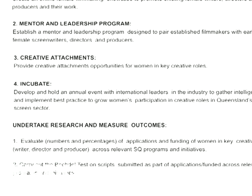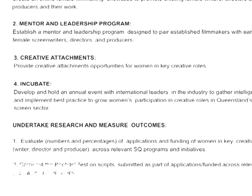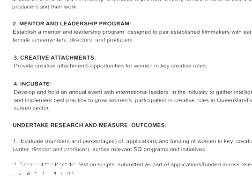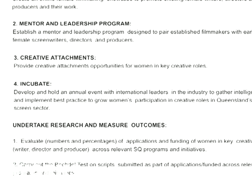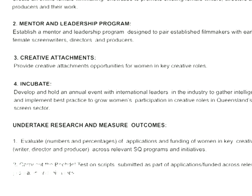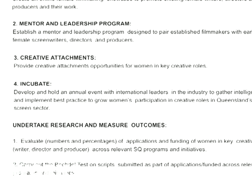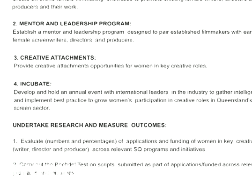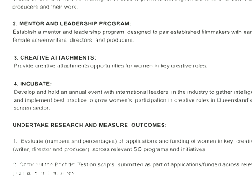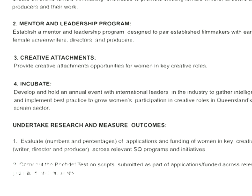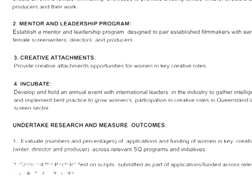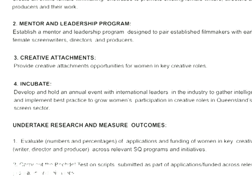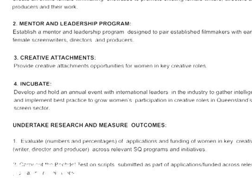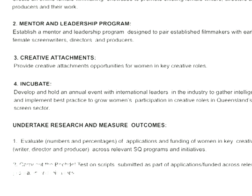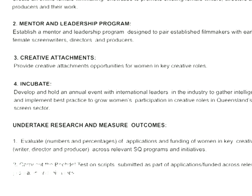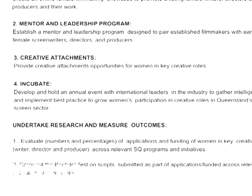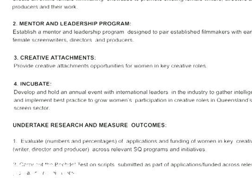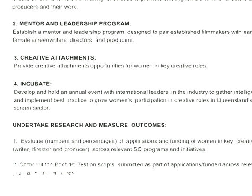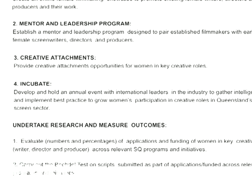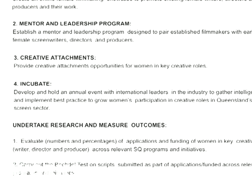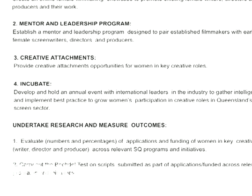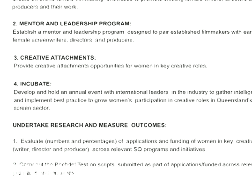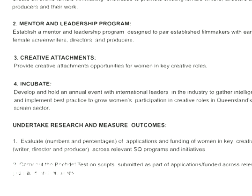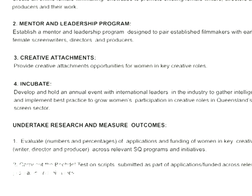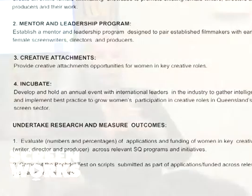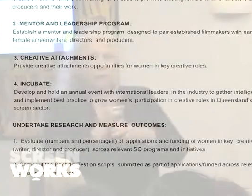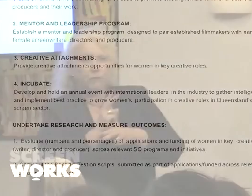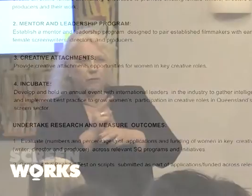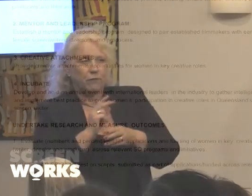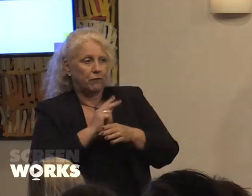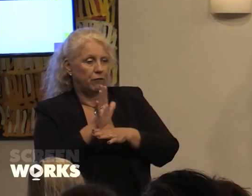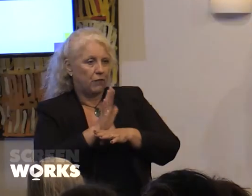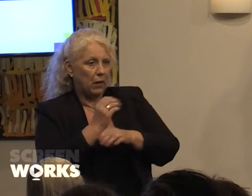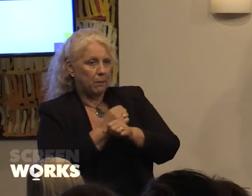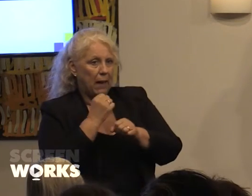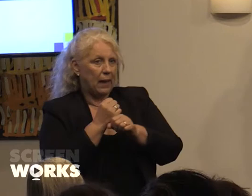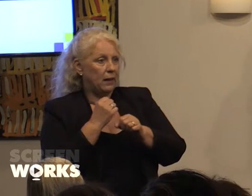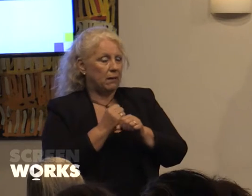filmmakers with early career female screenwriters, directors and producers. We're putting creative